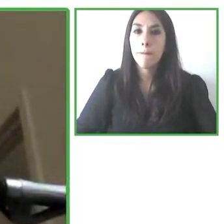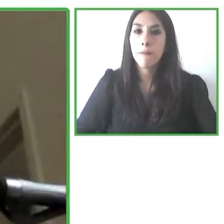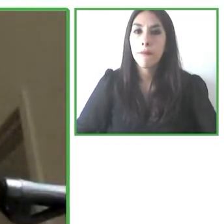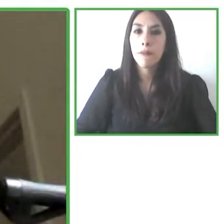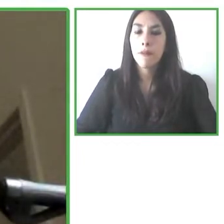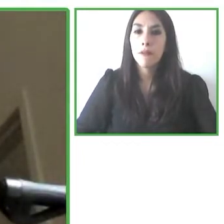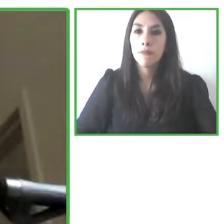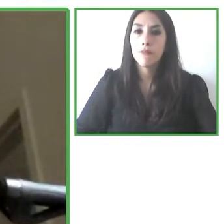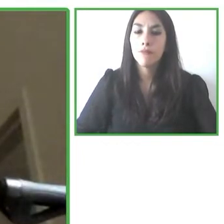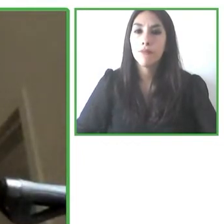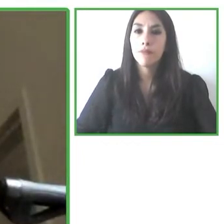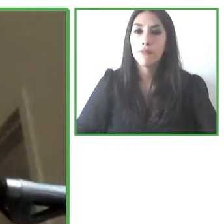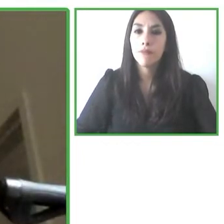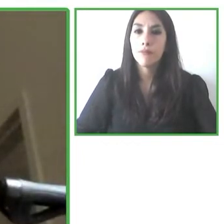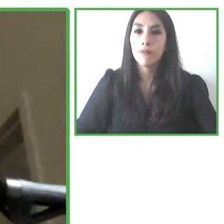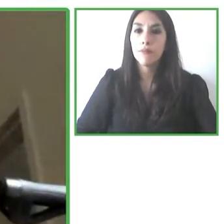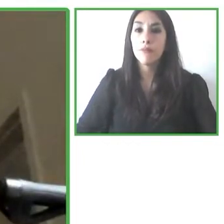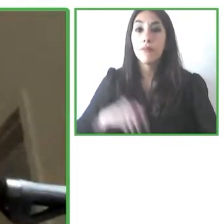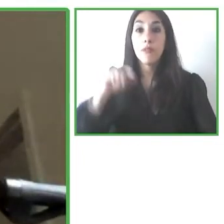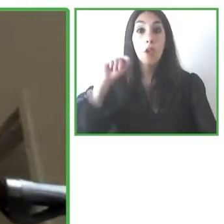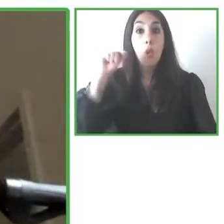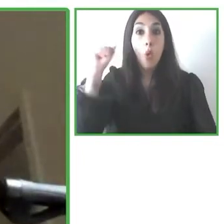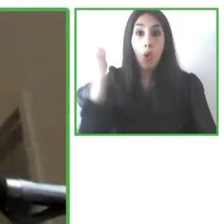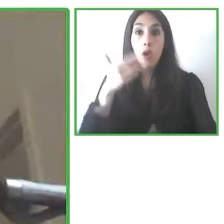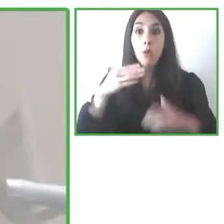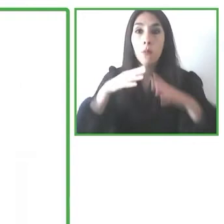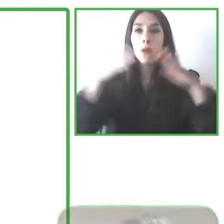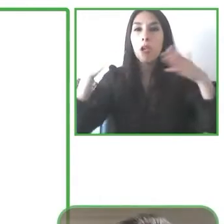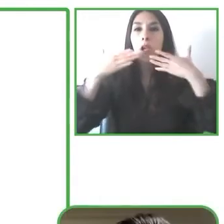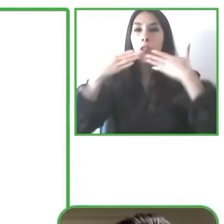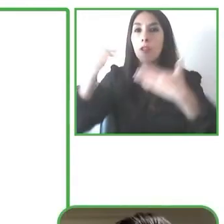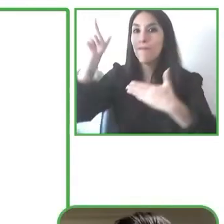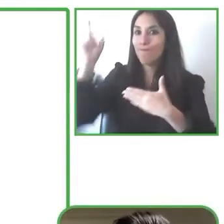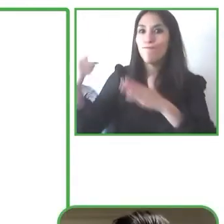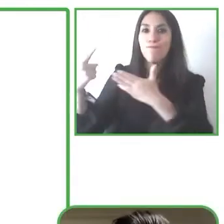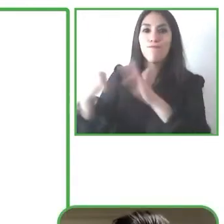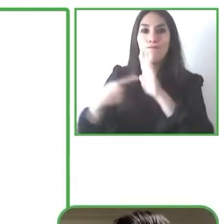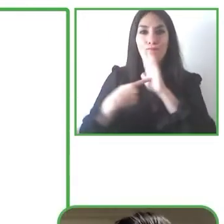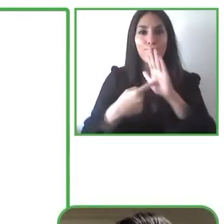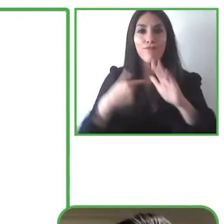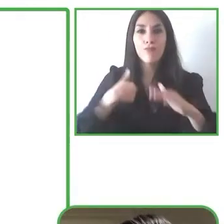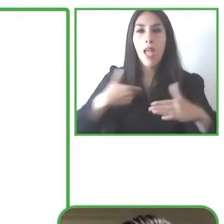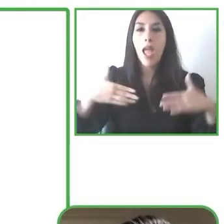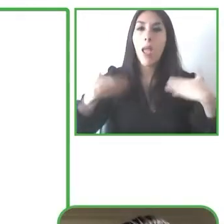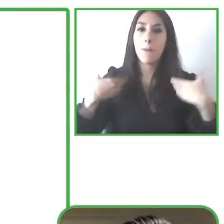here and I’m going to talk about Munevo and assistive technology based on smart glasses.